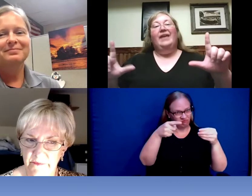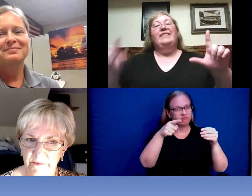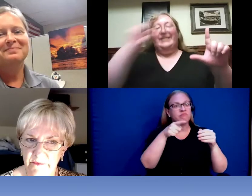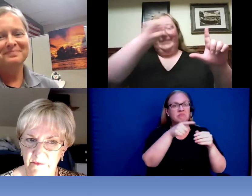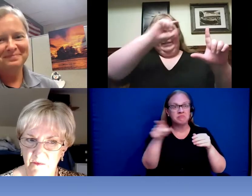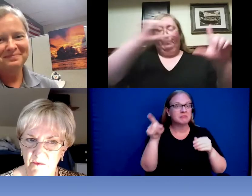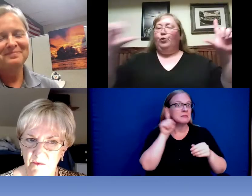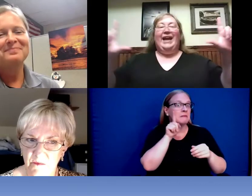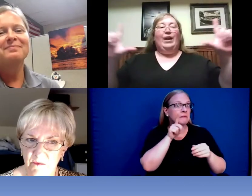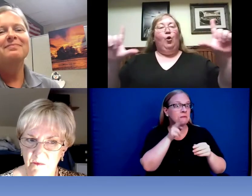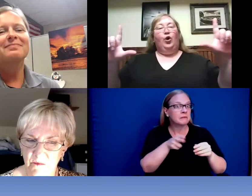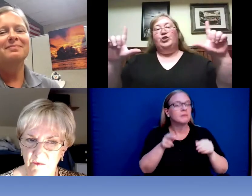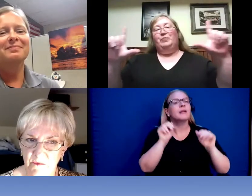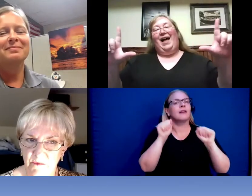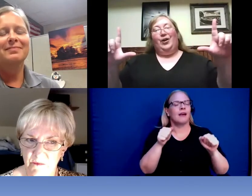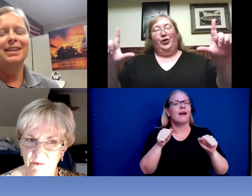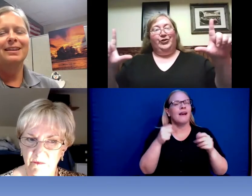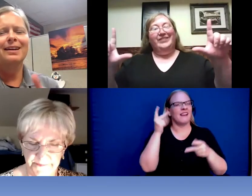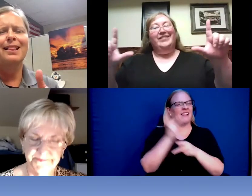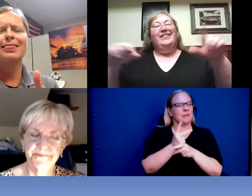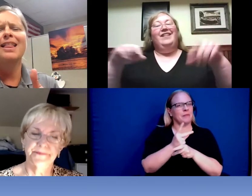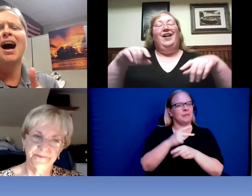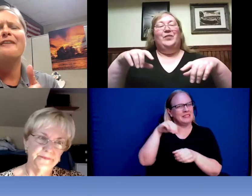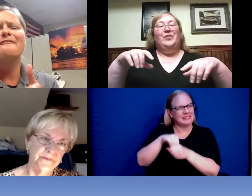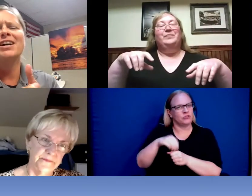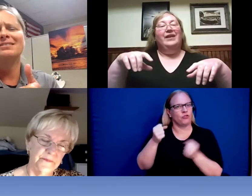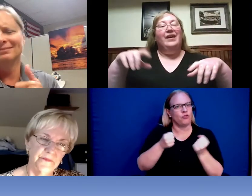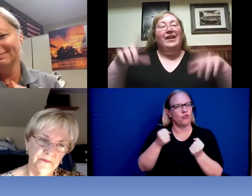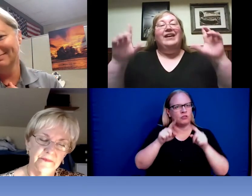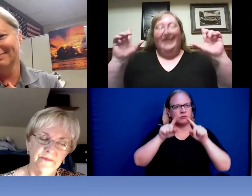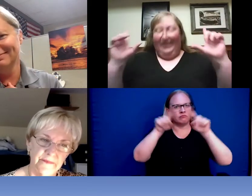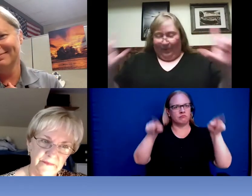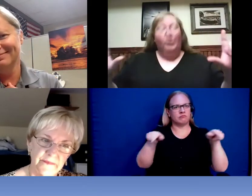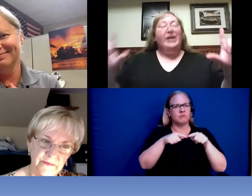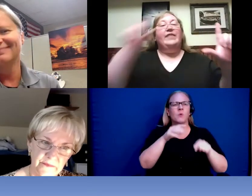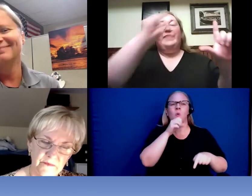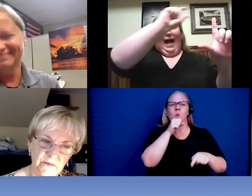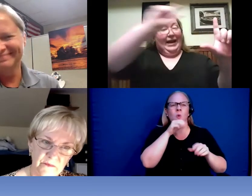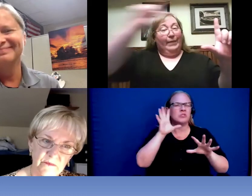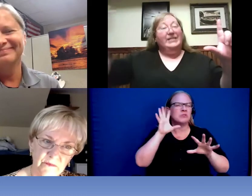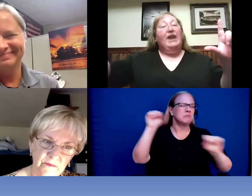that -- bright only placard with: I am deaf or